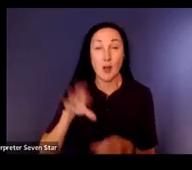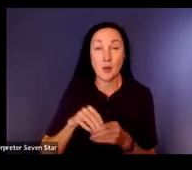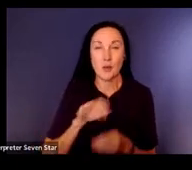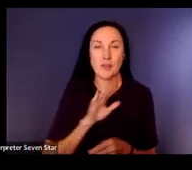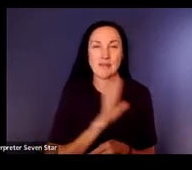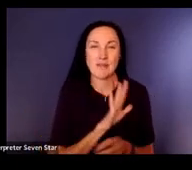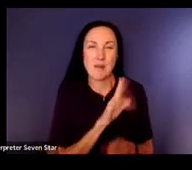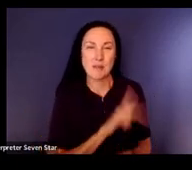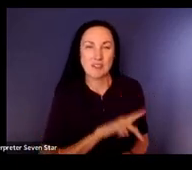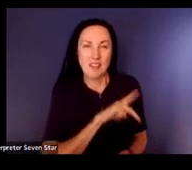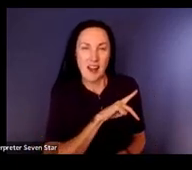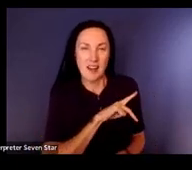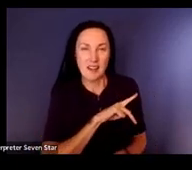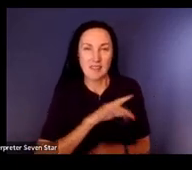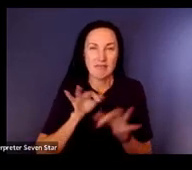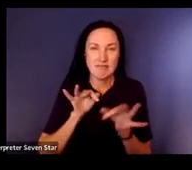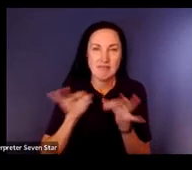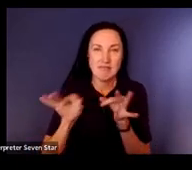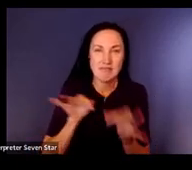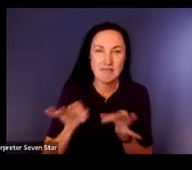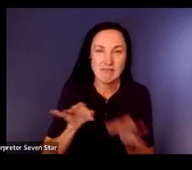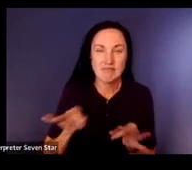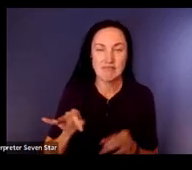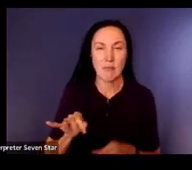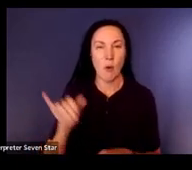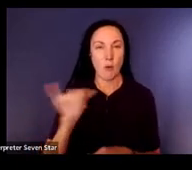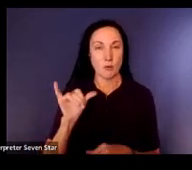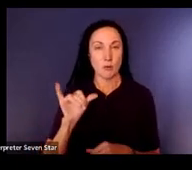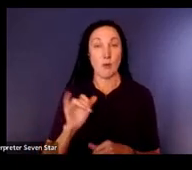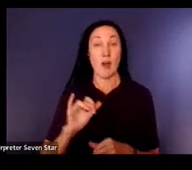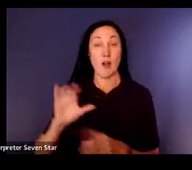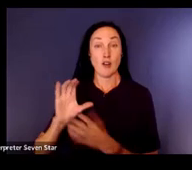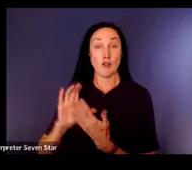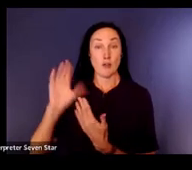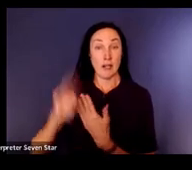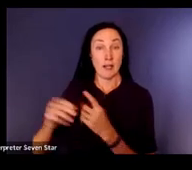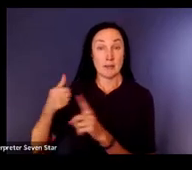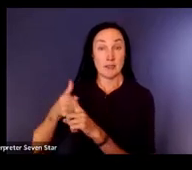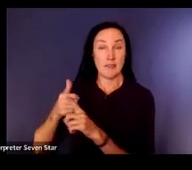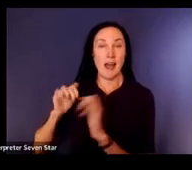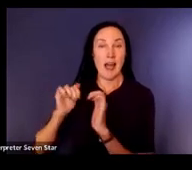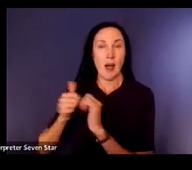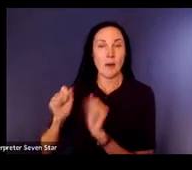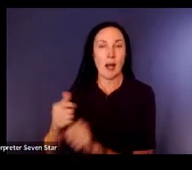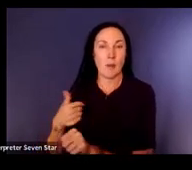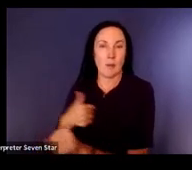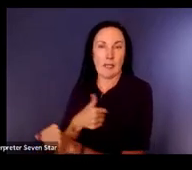How we can best support them so they have access to the curriculum. I think about parents who,